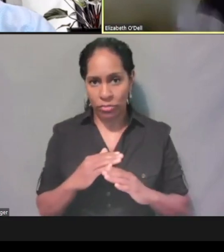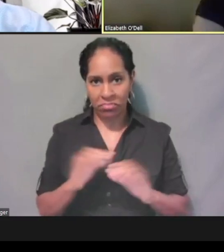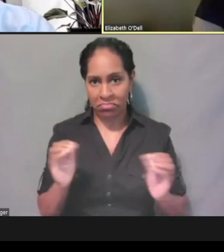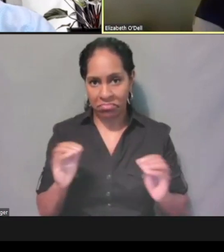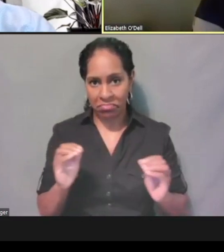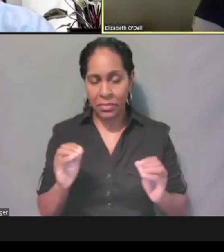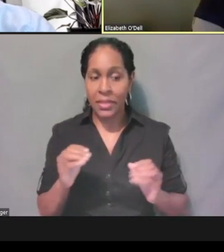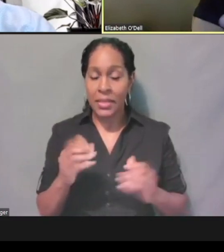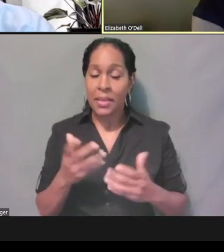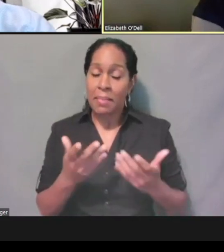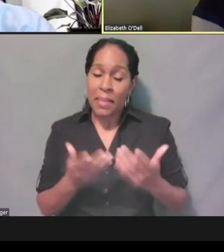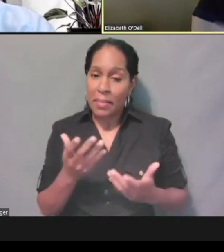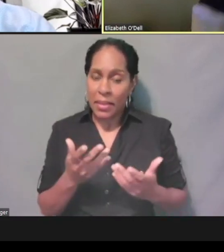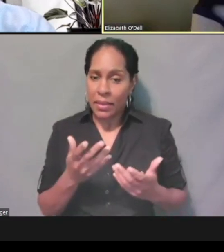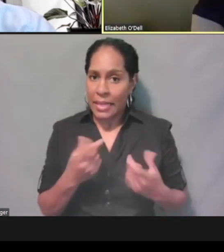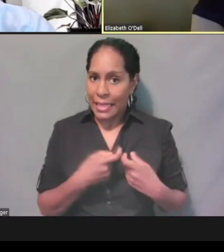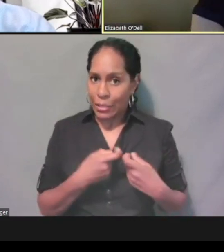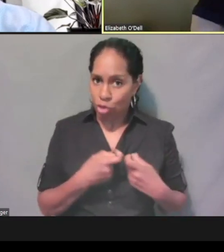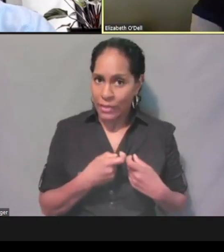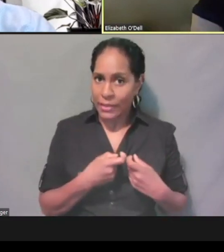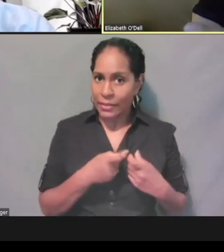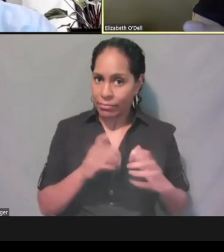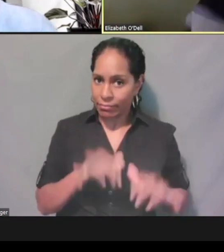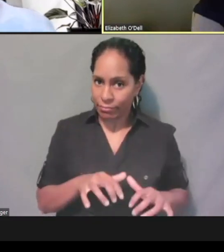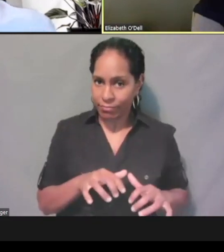unless they can come through you to help them assist